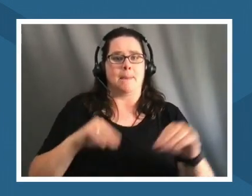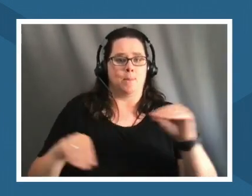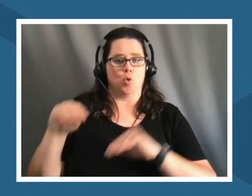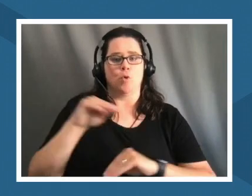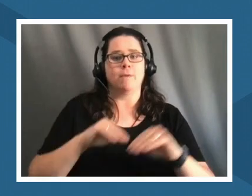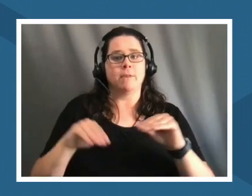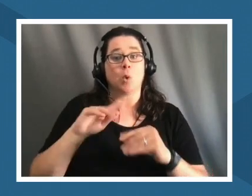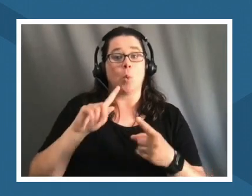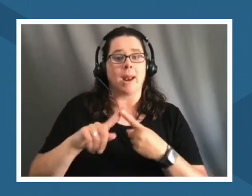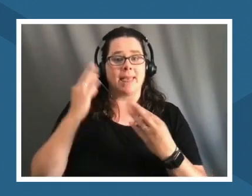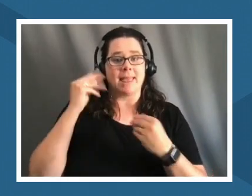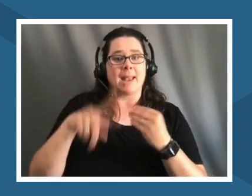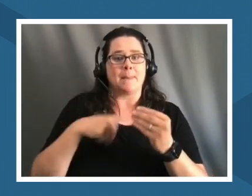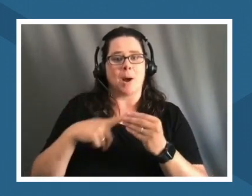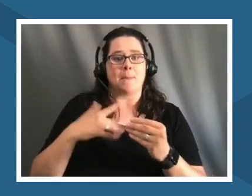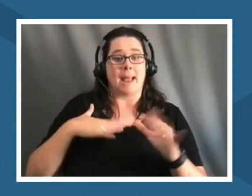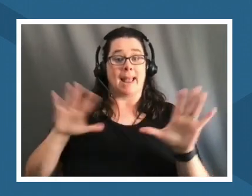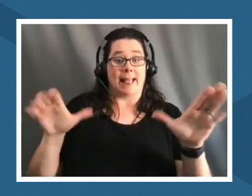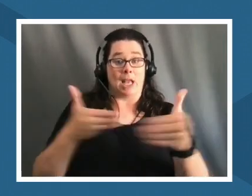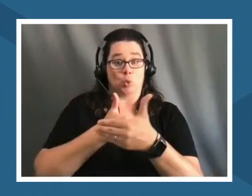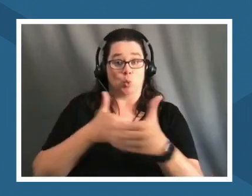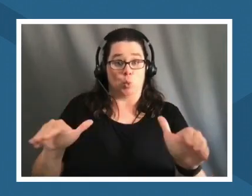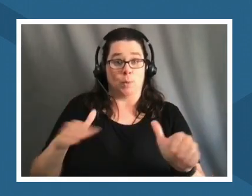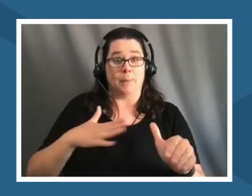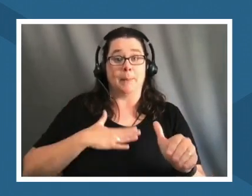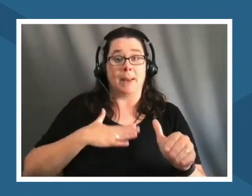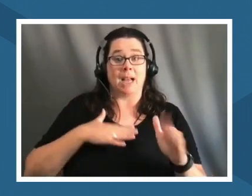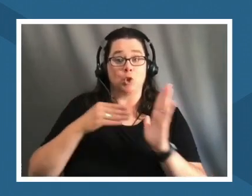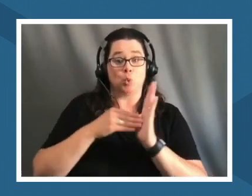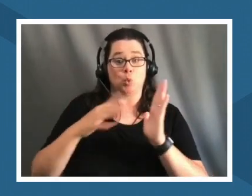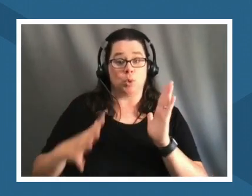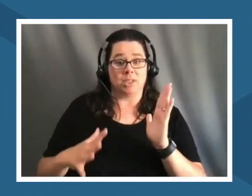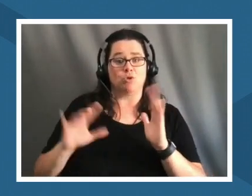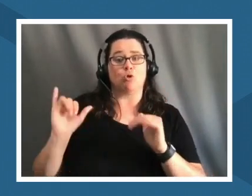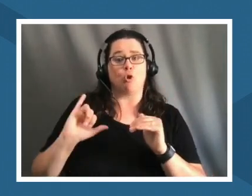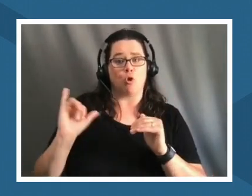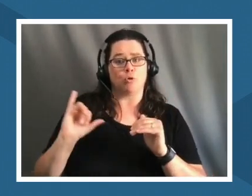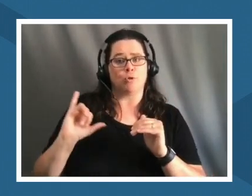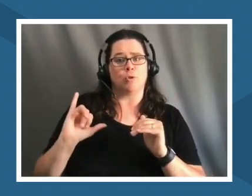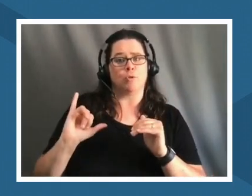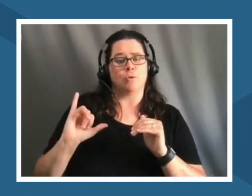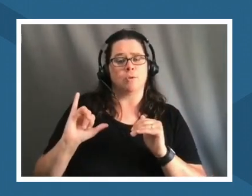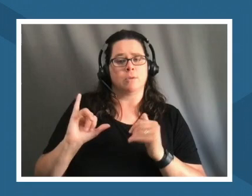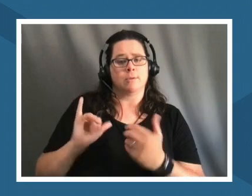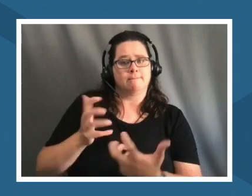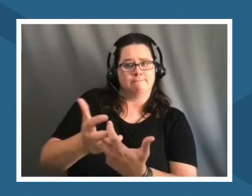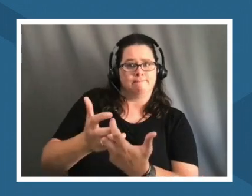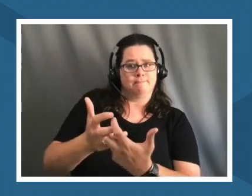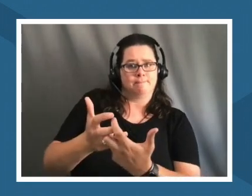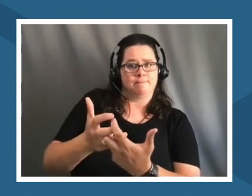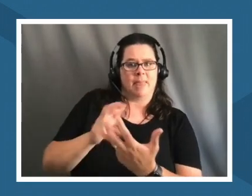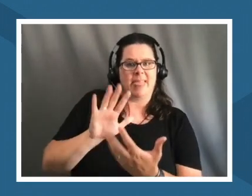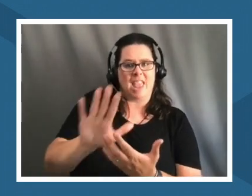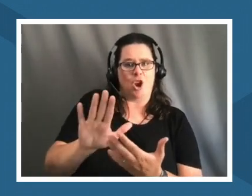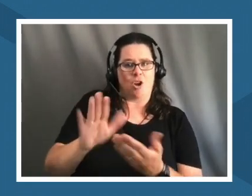about my classroom my students are also a reflection of their land